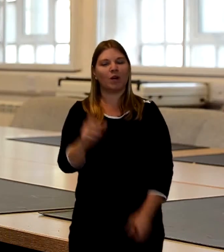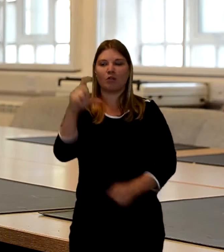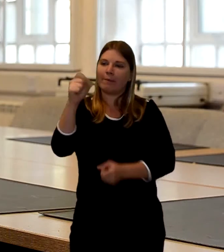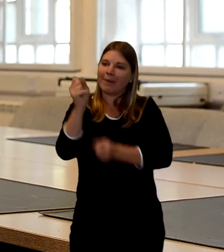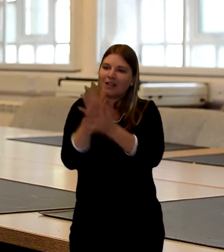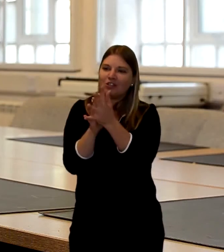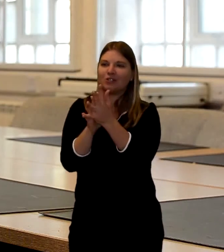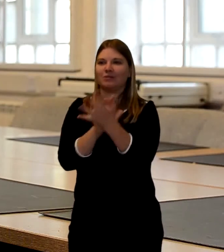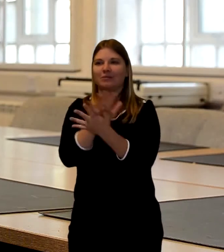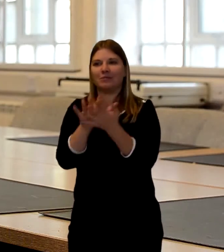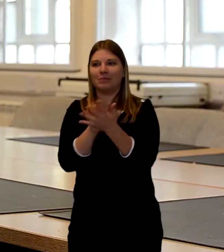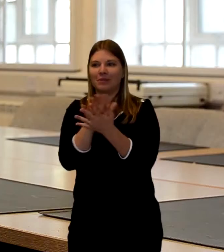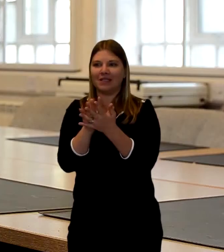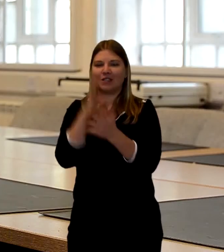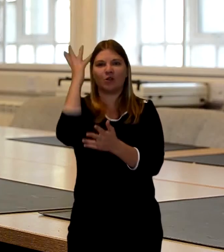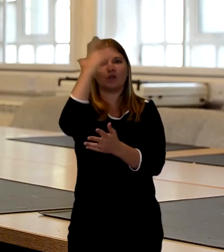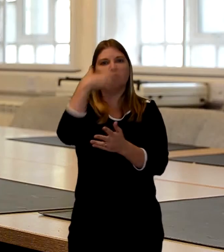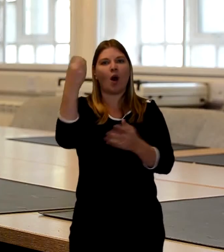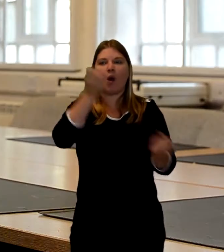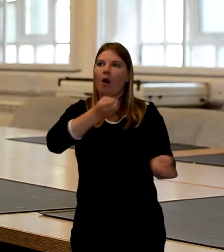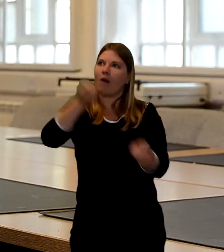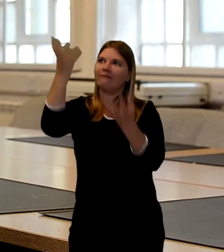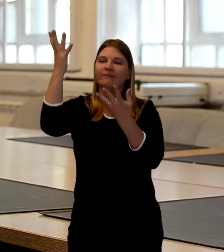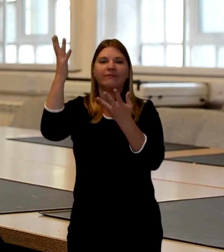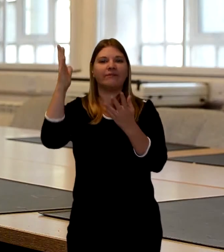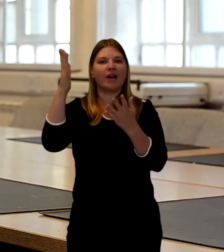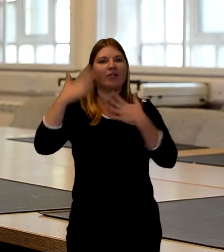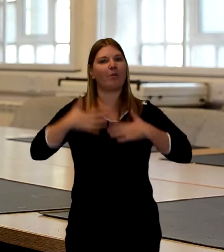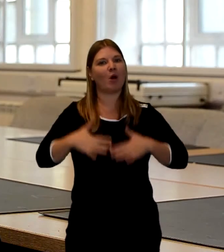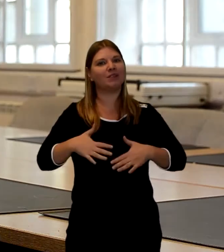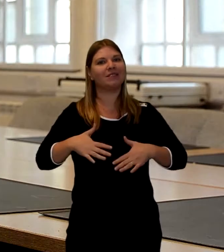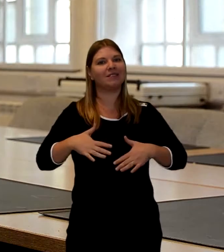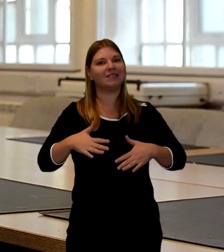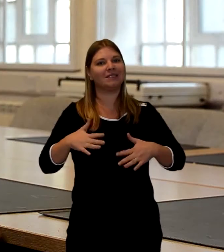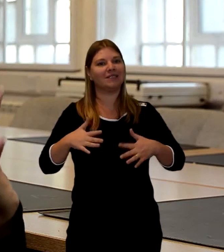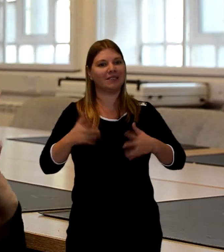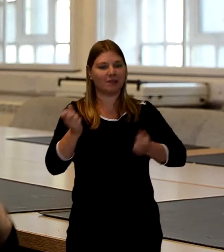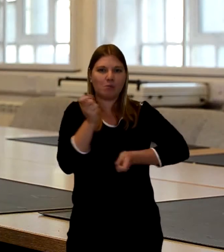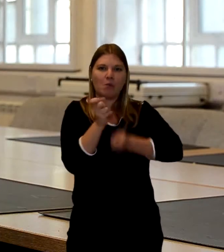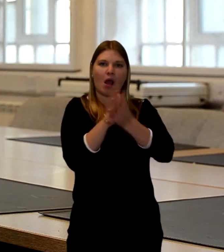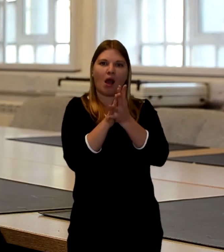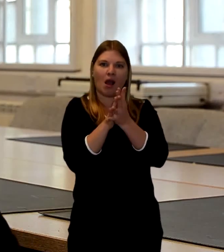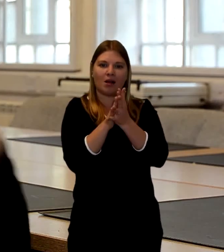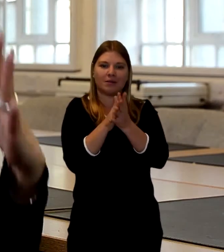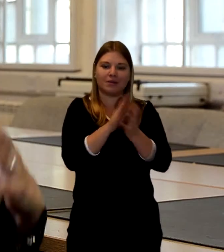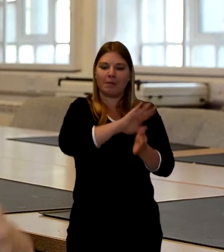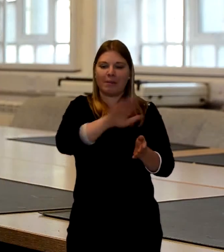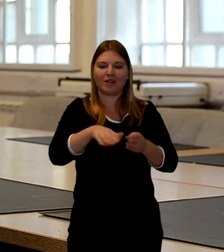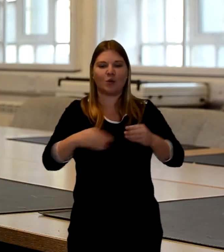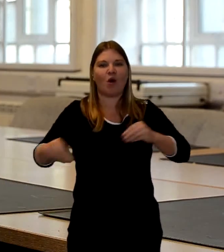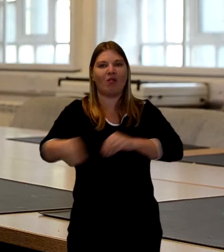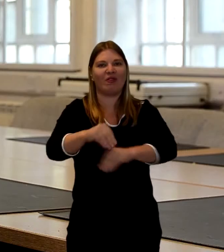simply because cremation is always meant to be that the soul actually is gone and then the body is released into the natural earth